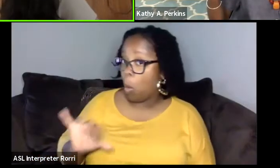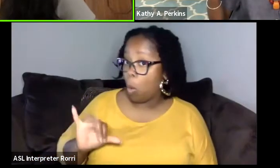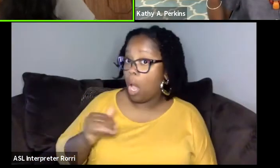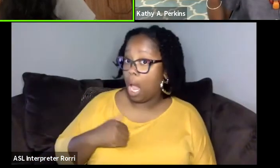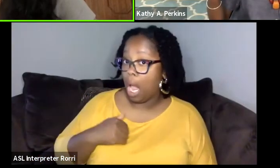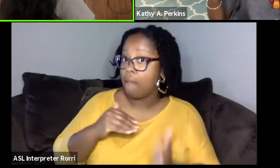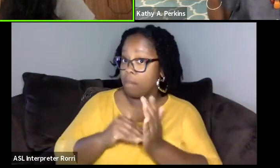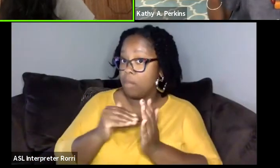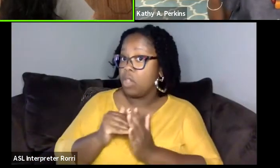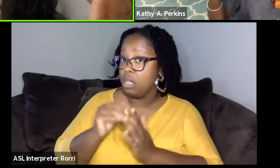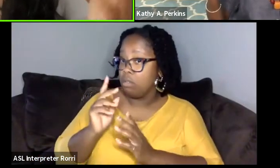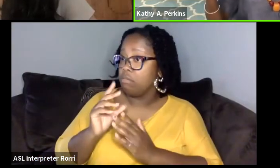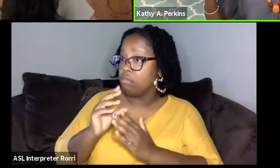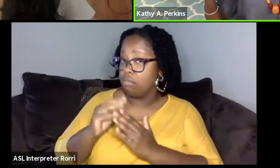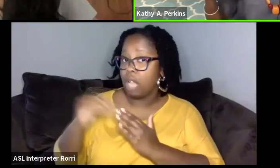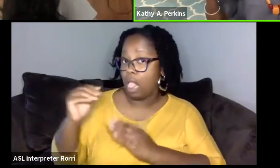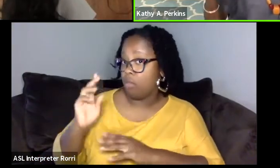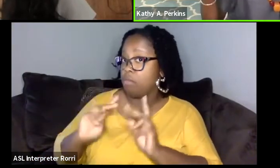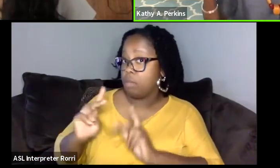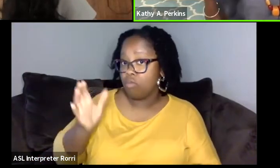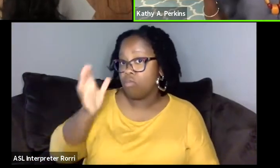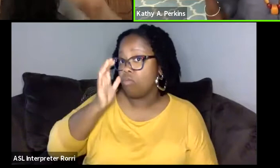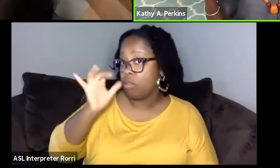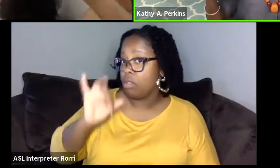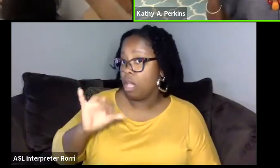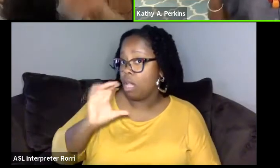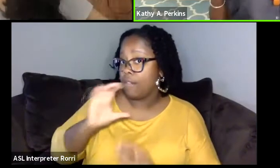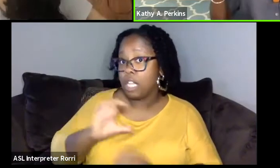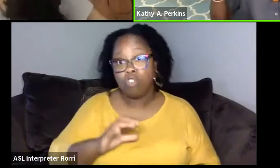to this conversation. Can I get a million or two,